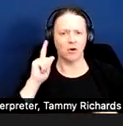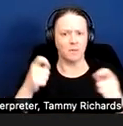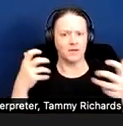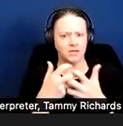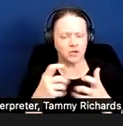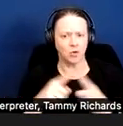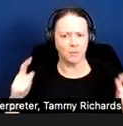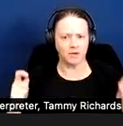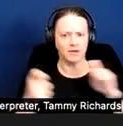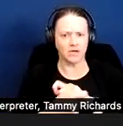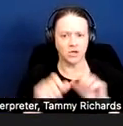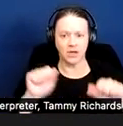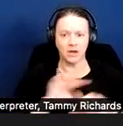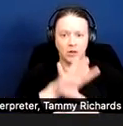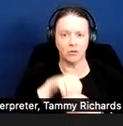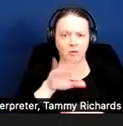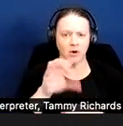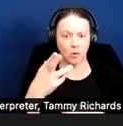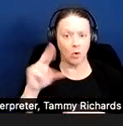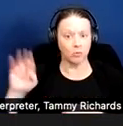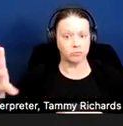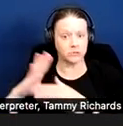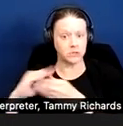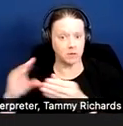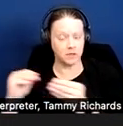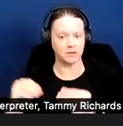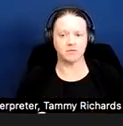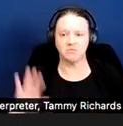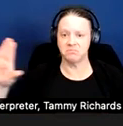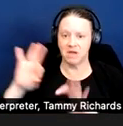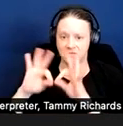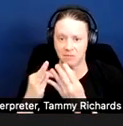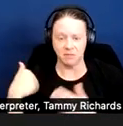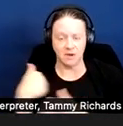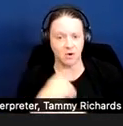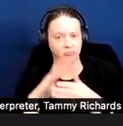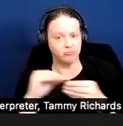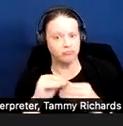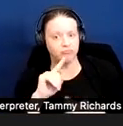can include their own credible statements, statements of family members, social workers,